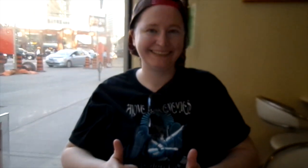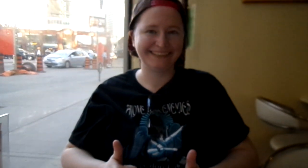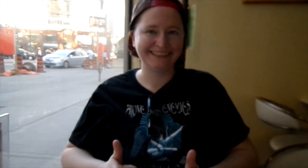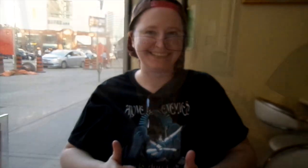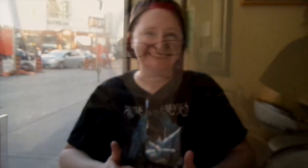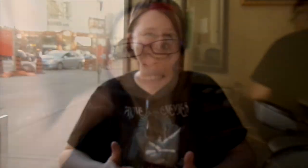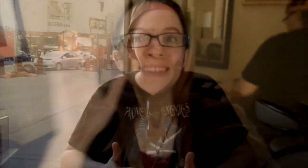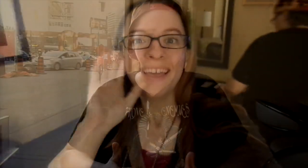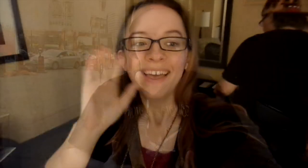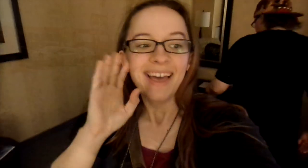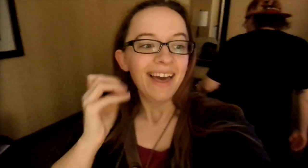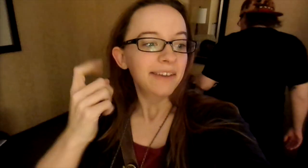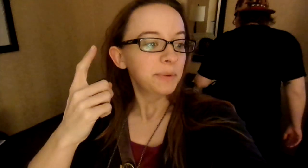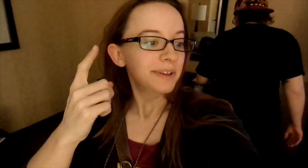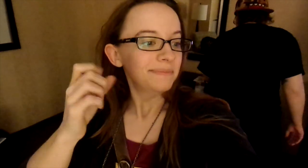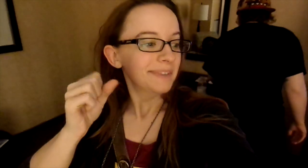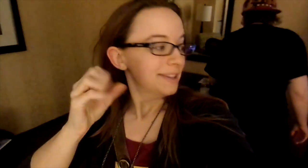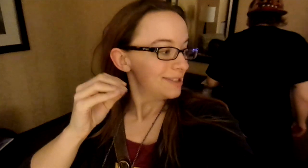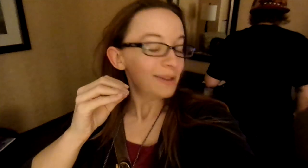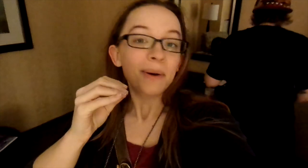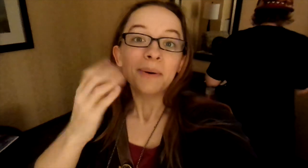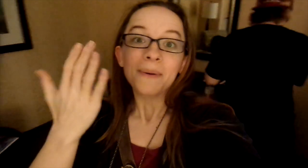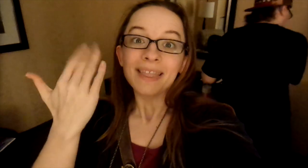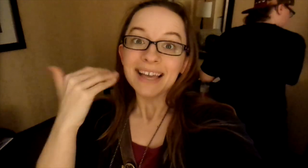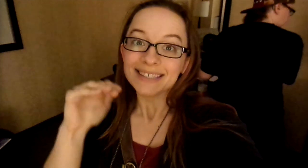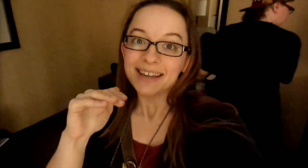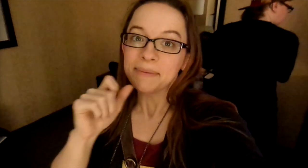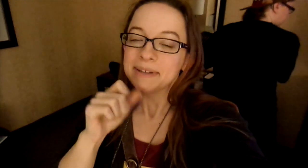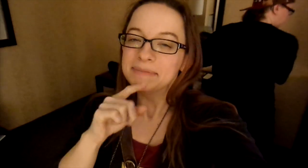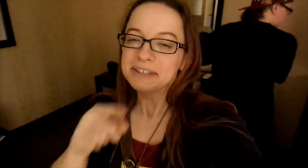Hi everyone so last night